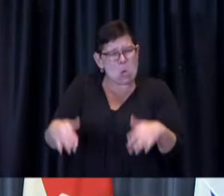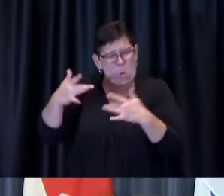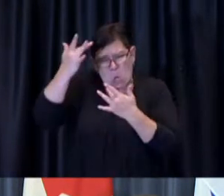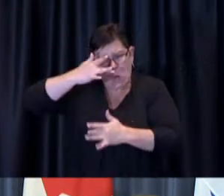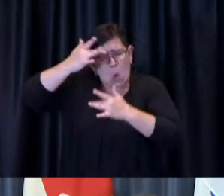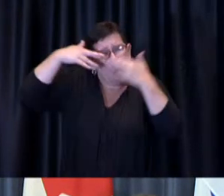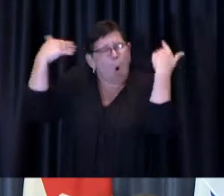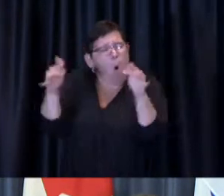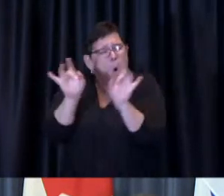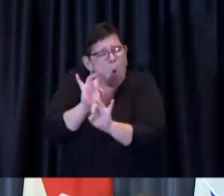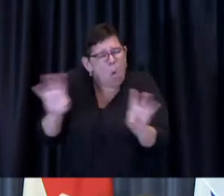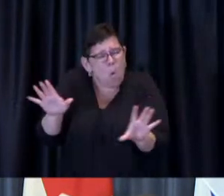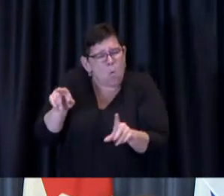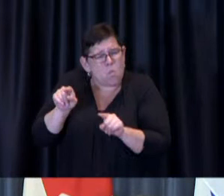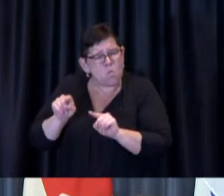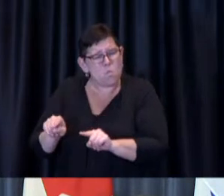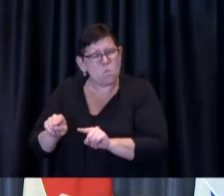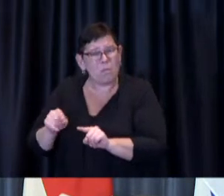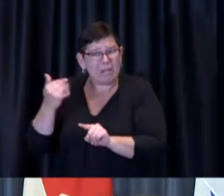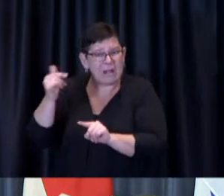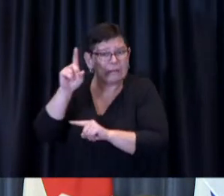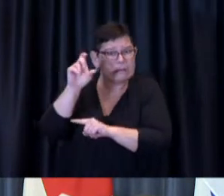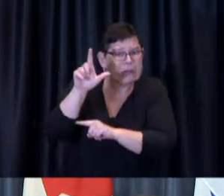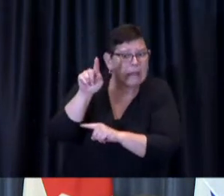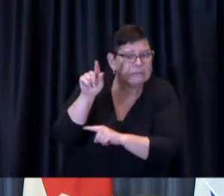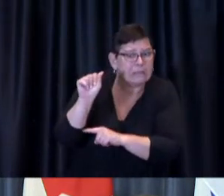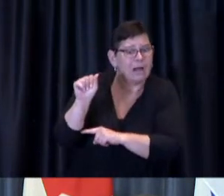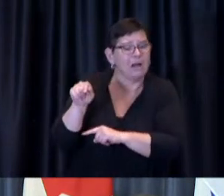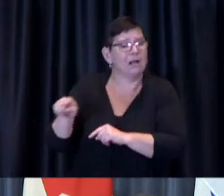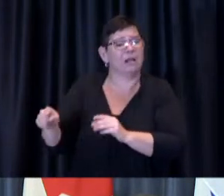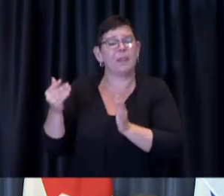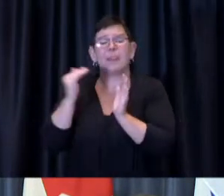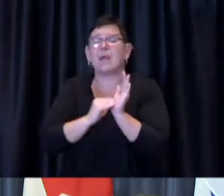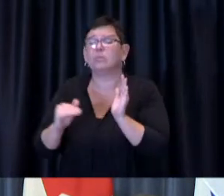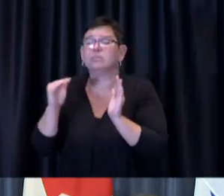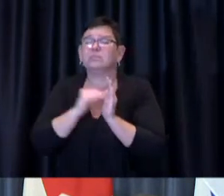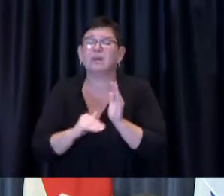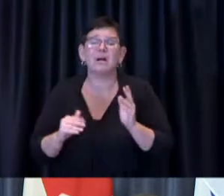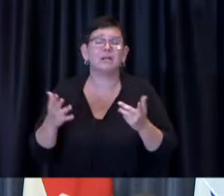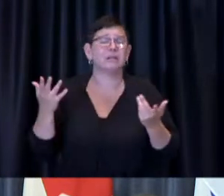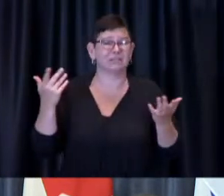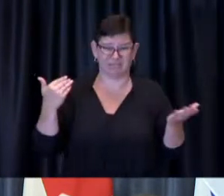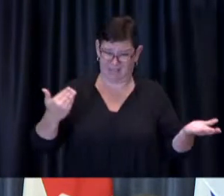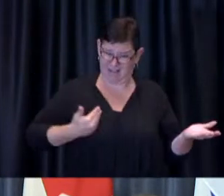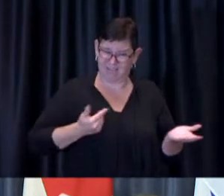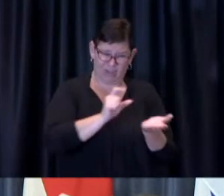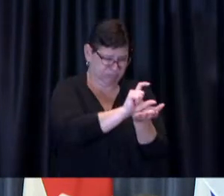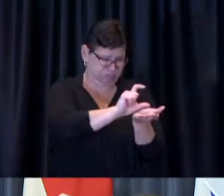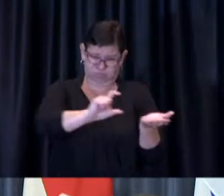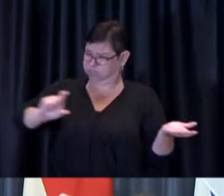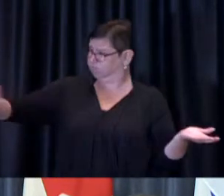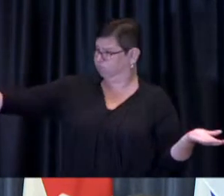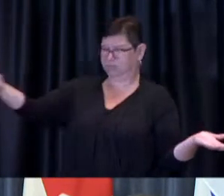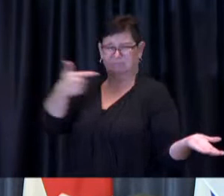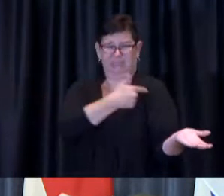There are thousands of doses of vaccine available each day in our clinics, and across the network of Team Toronto vaccine clinics.